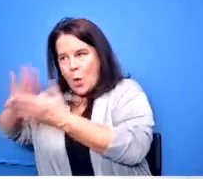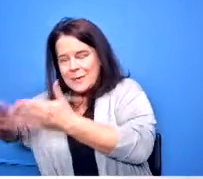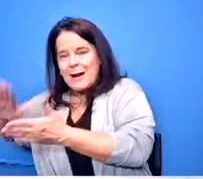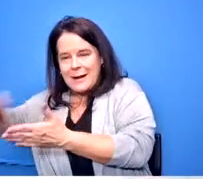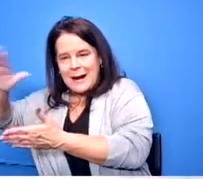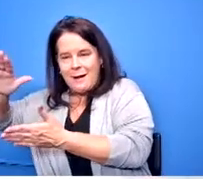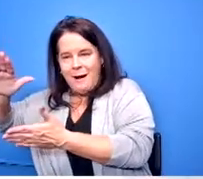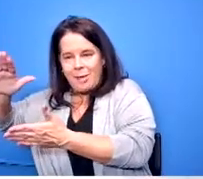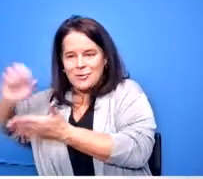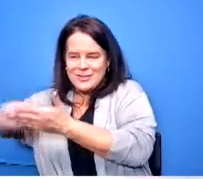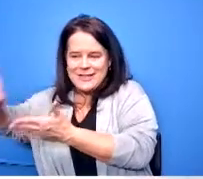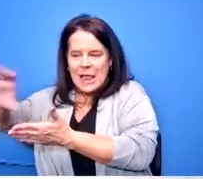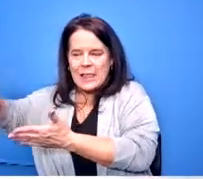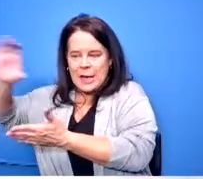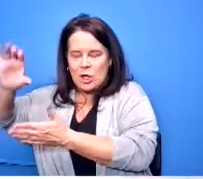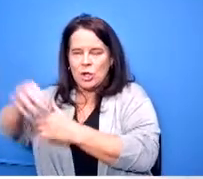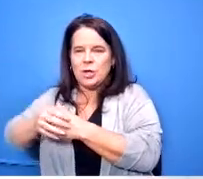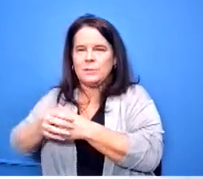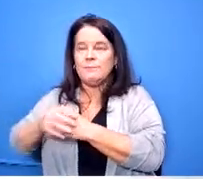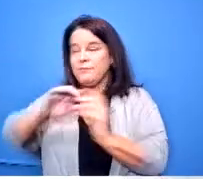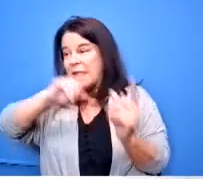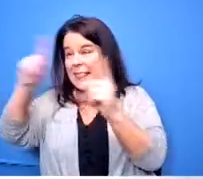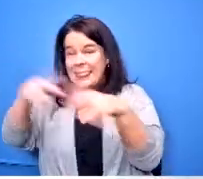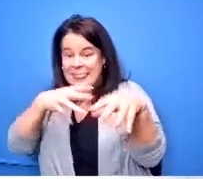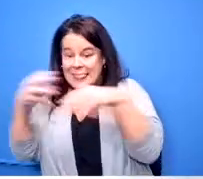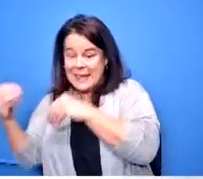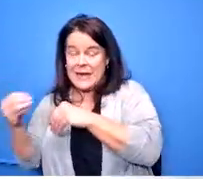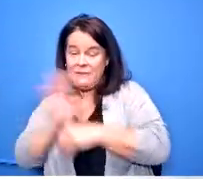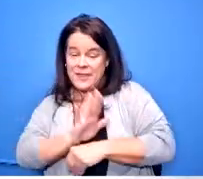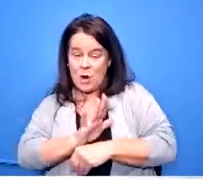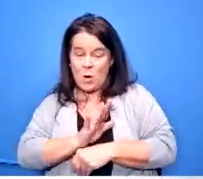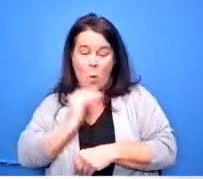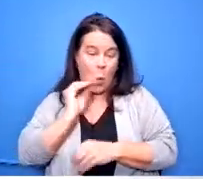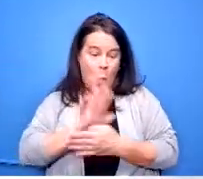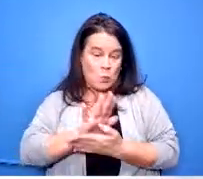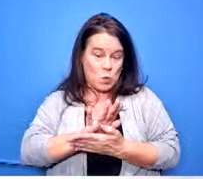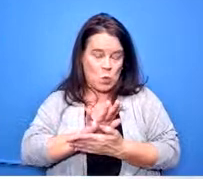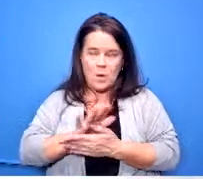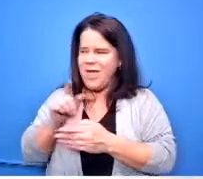of their day during the 11th grade pursuing whatever pathway they want if it's vet tech